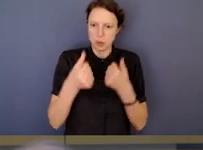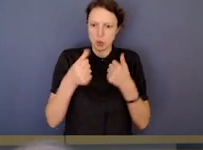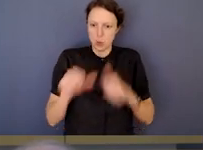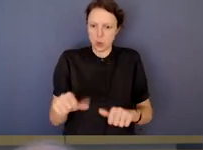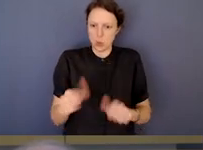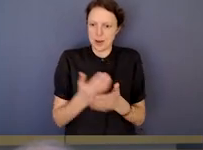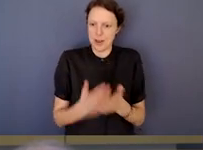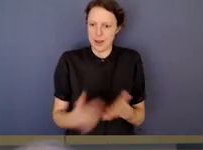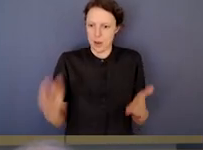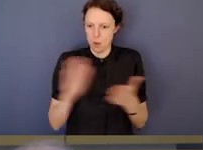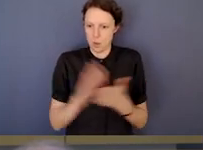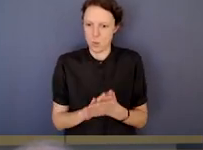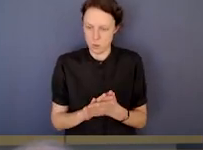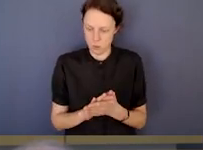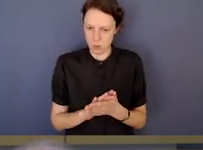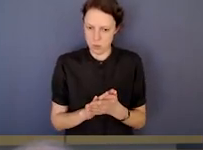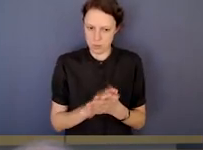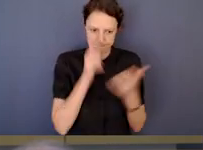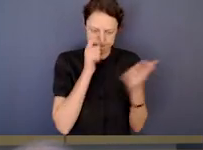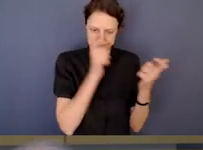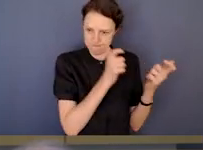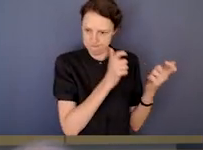particularly electronic information,